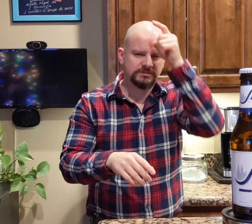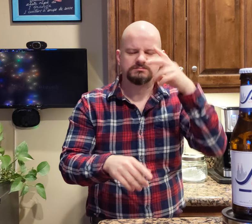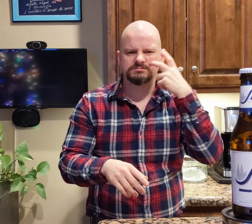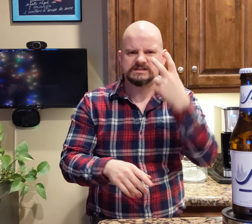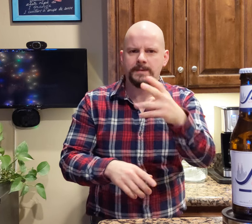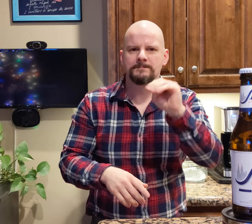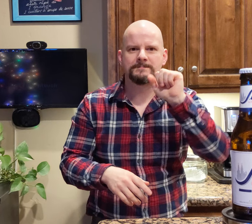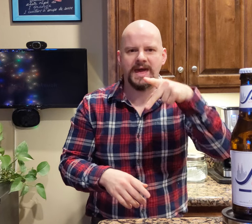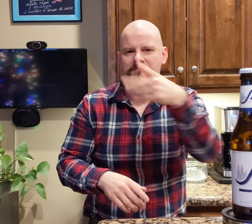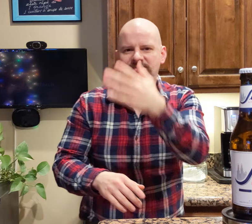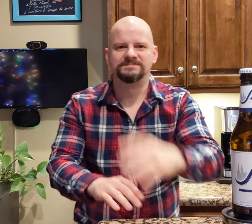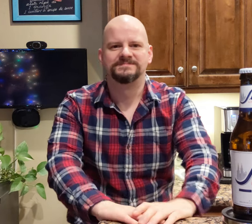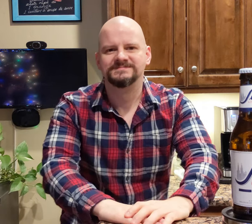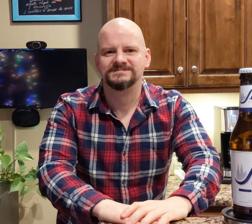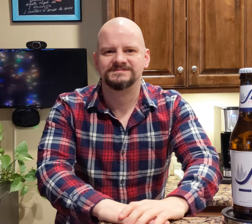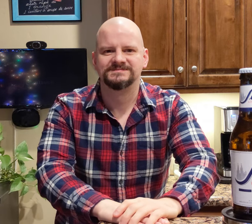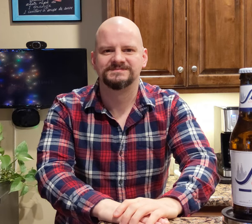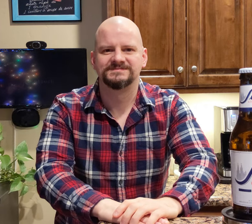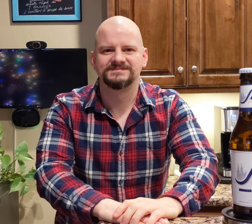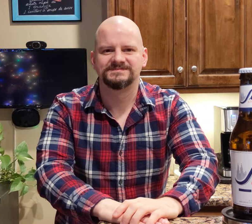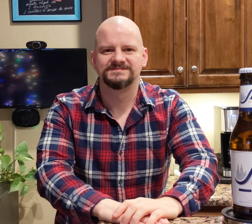Look at the map.